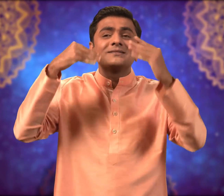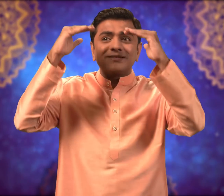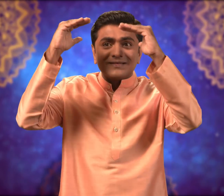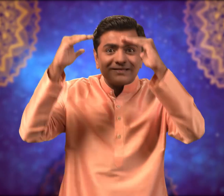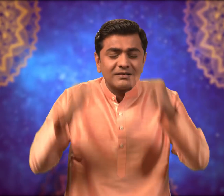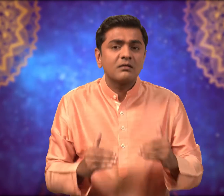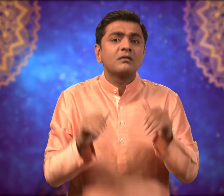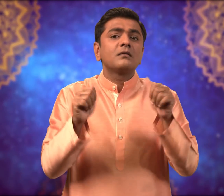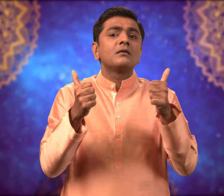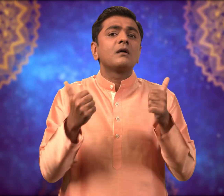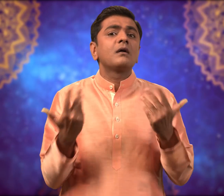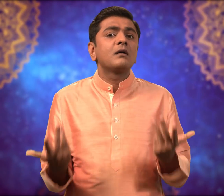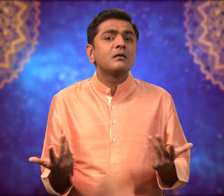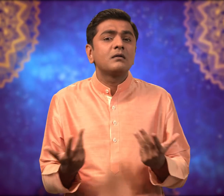They will not reduce.